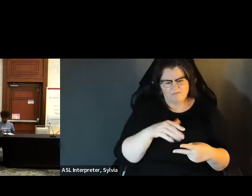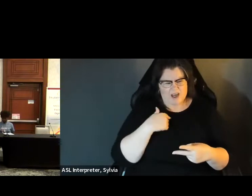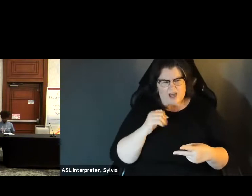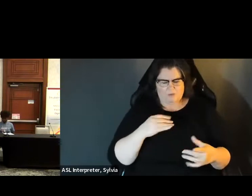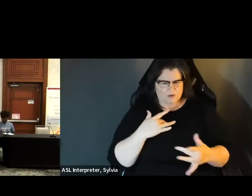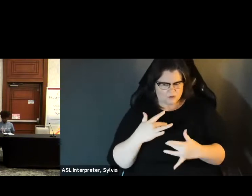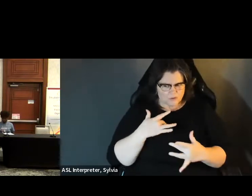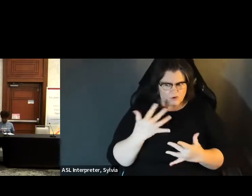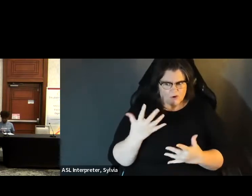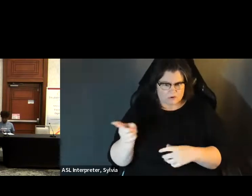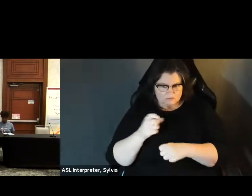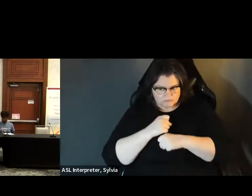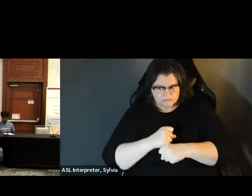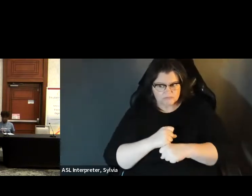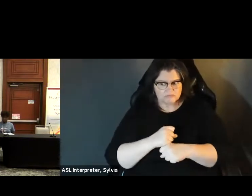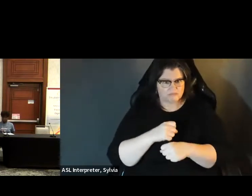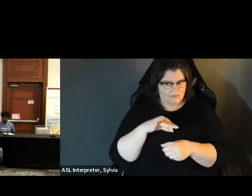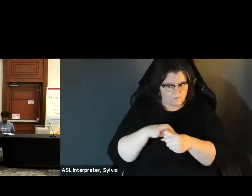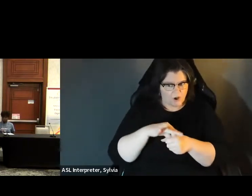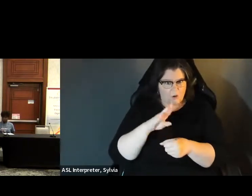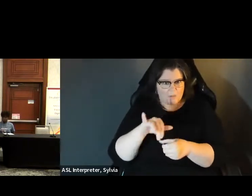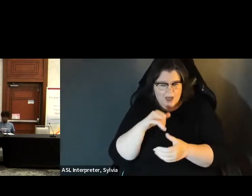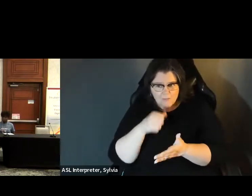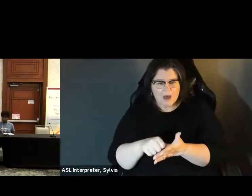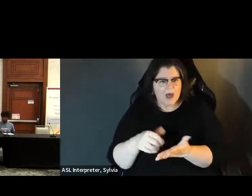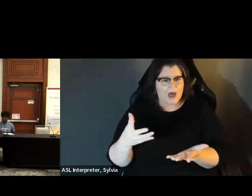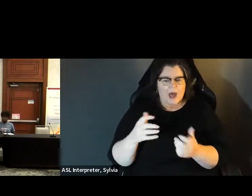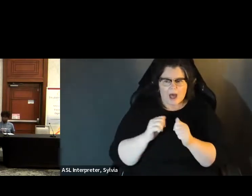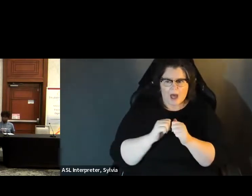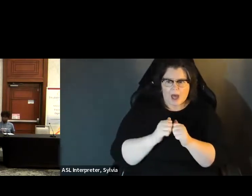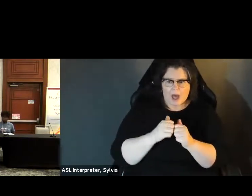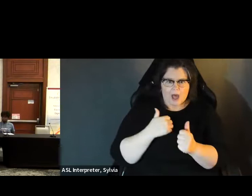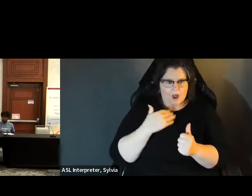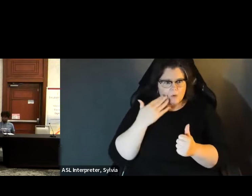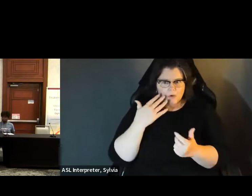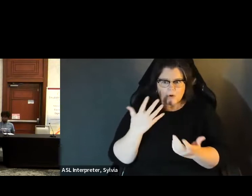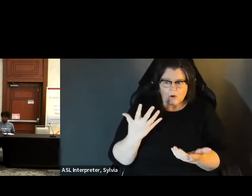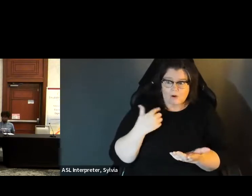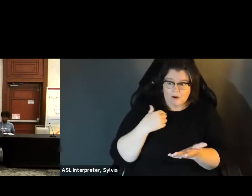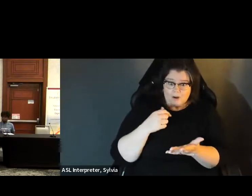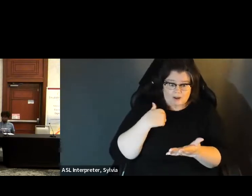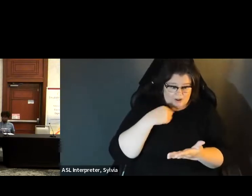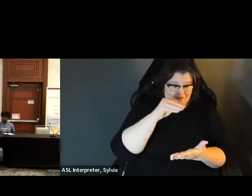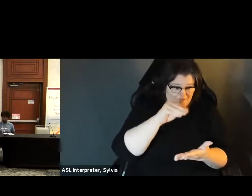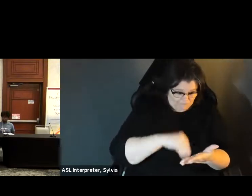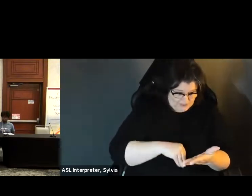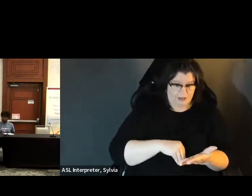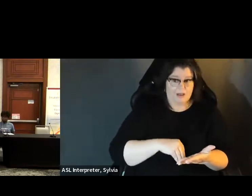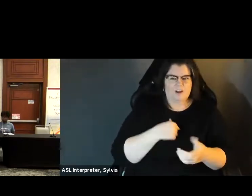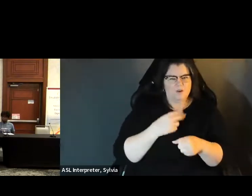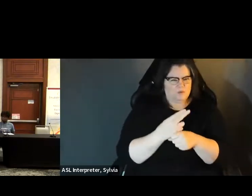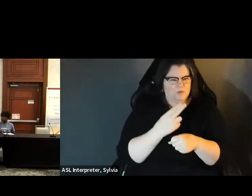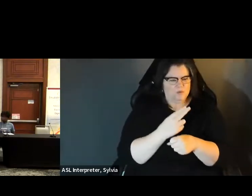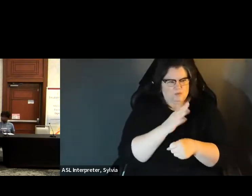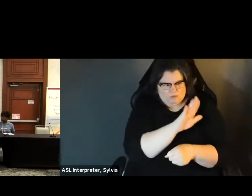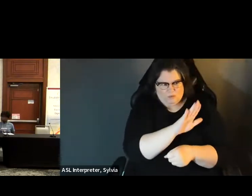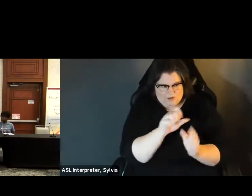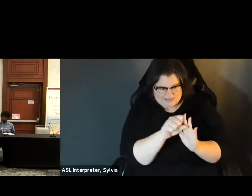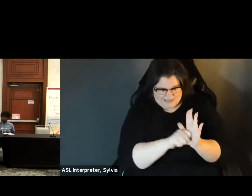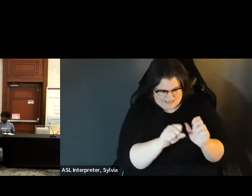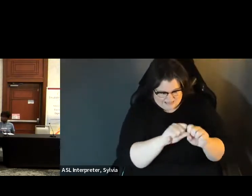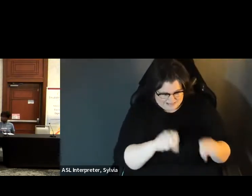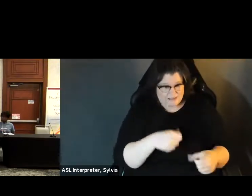How do I know that my ballot has not been 30 with?